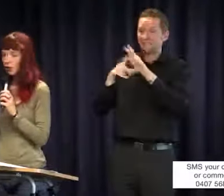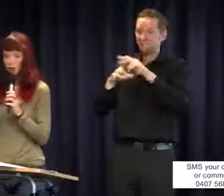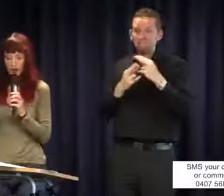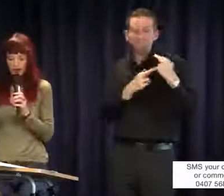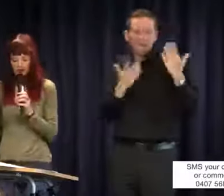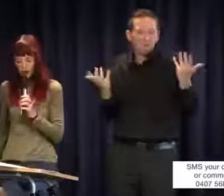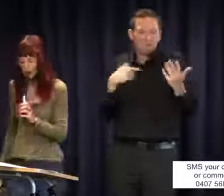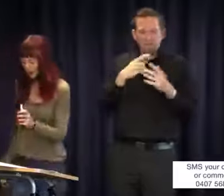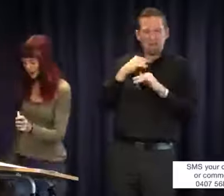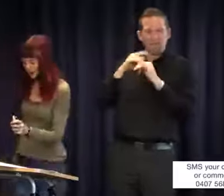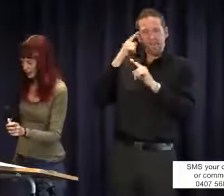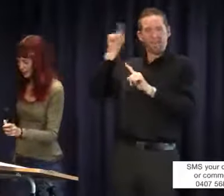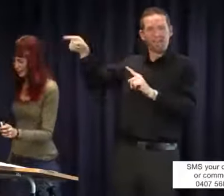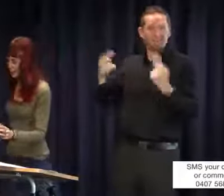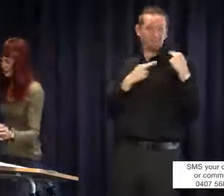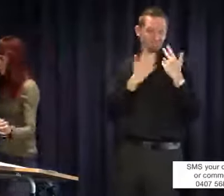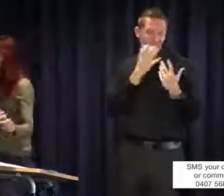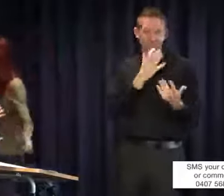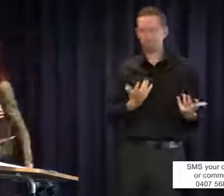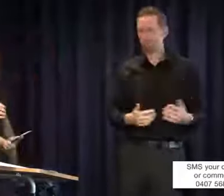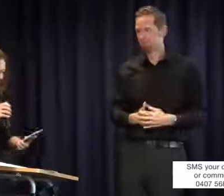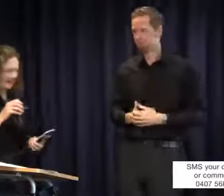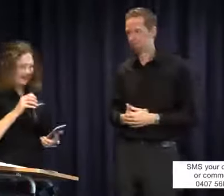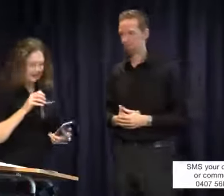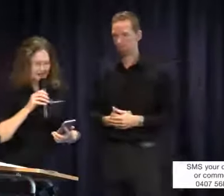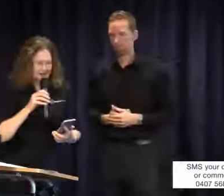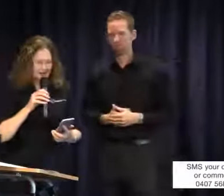I don't know. Sorry to dob Vicdeaf in.